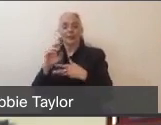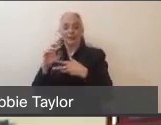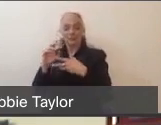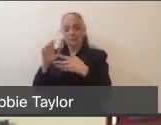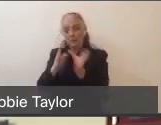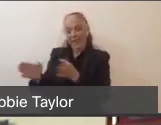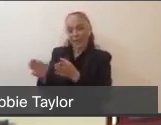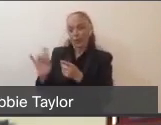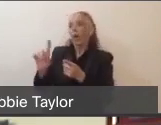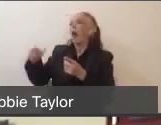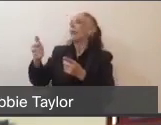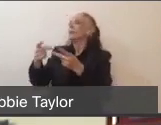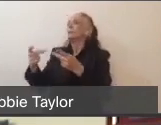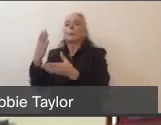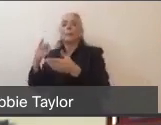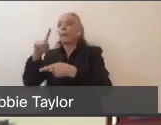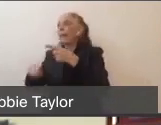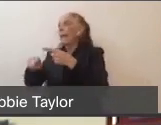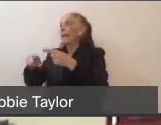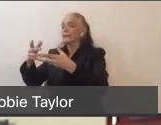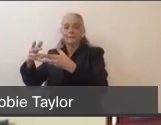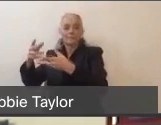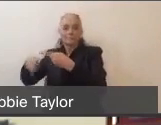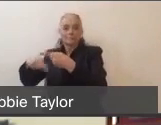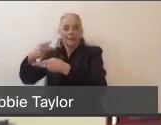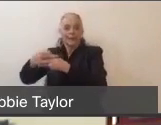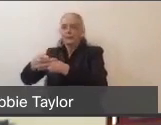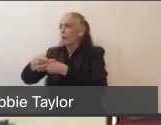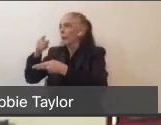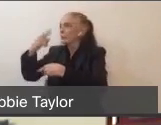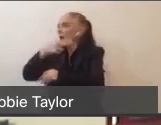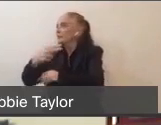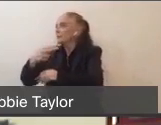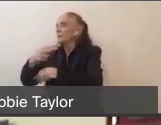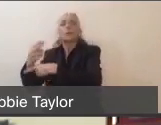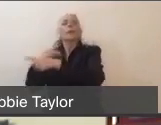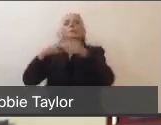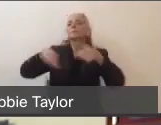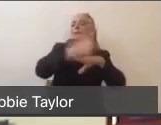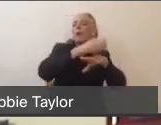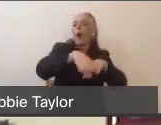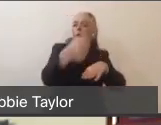So we are creating an alternate care site that can take up to 400 patients, and we've made it scalable